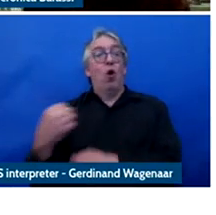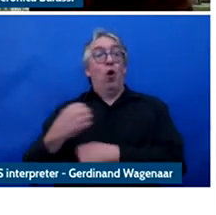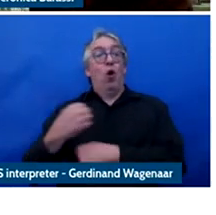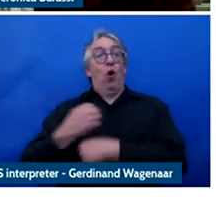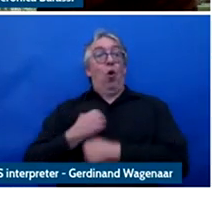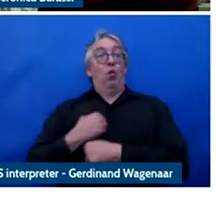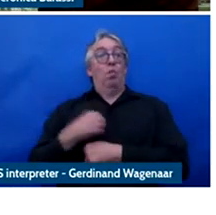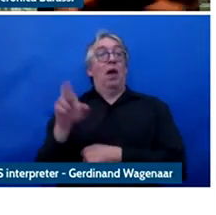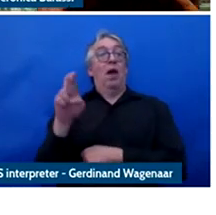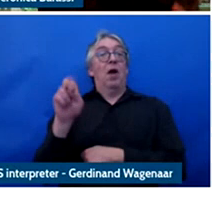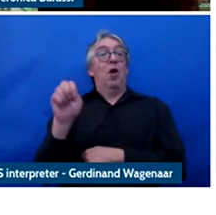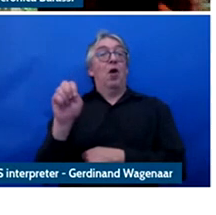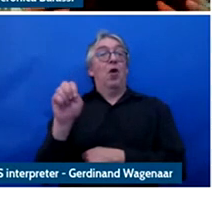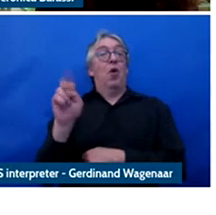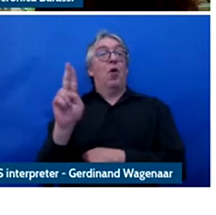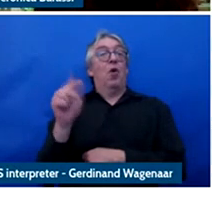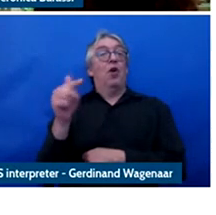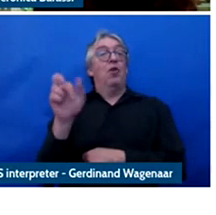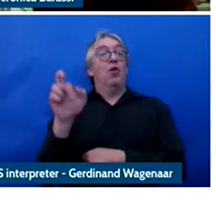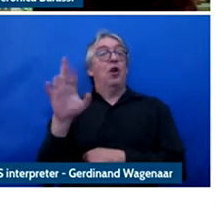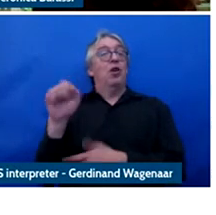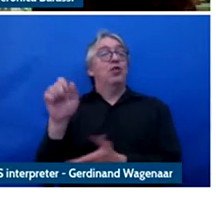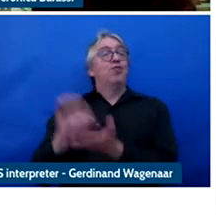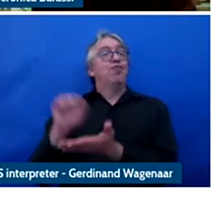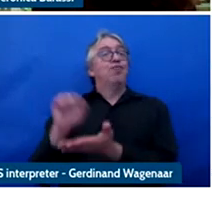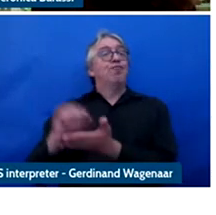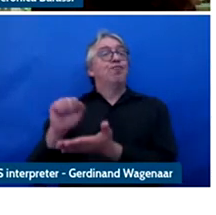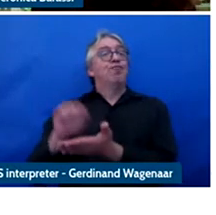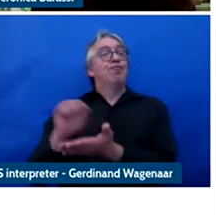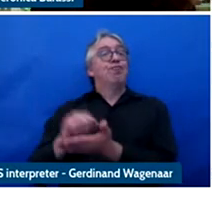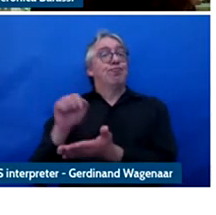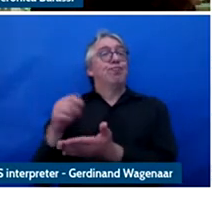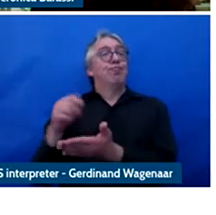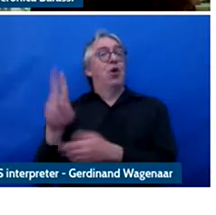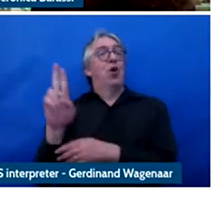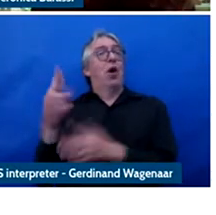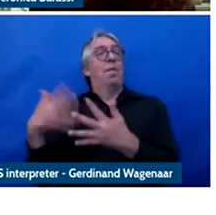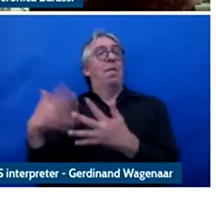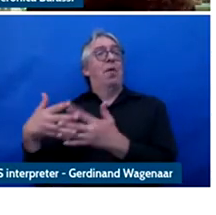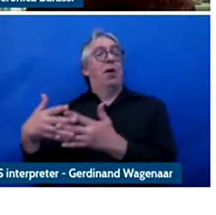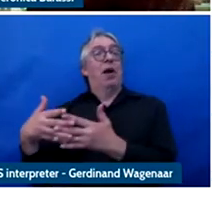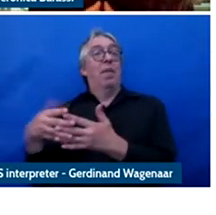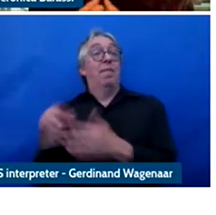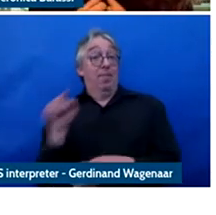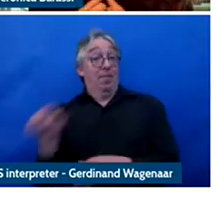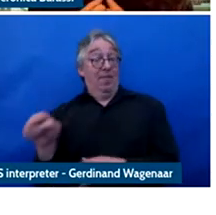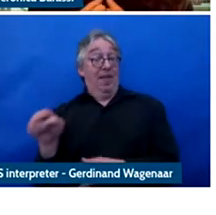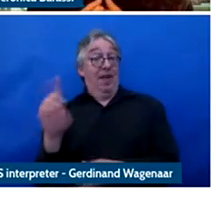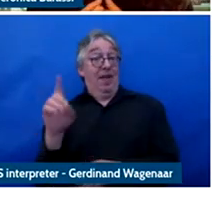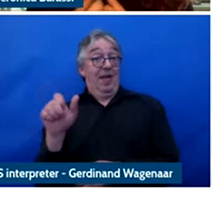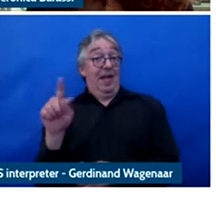in the United States and it's a did it base collected with the data that has